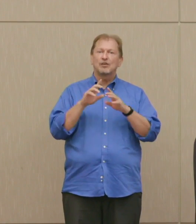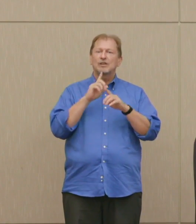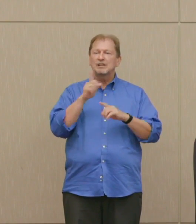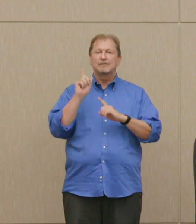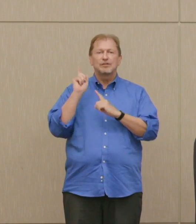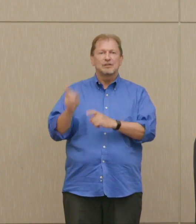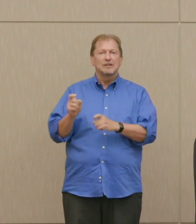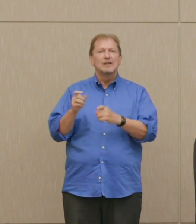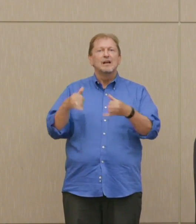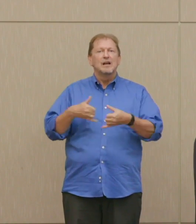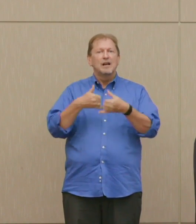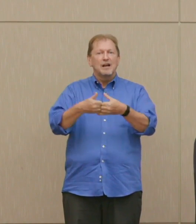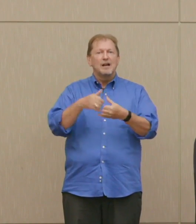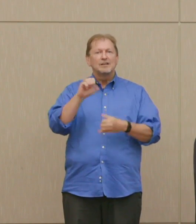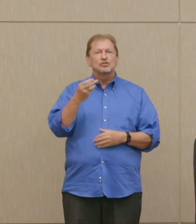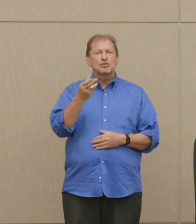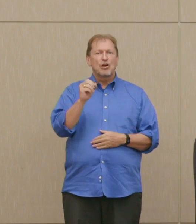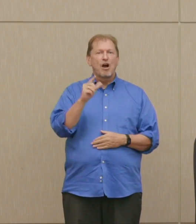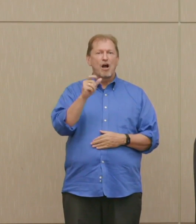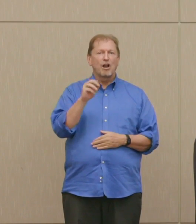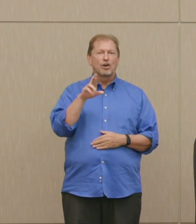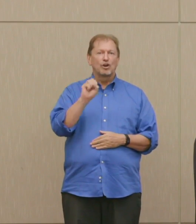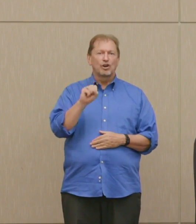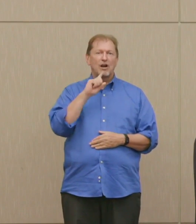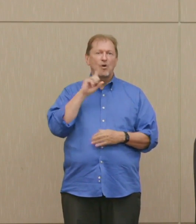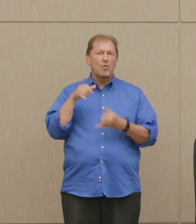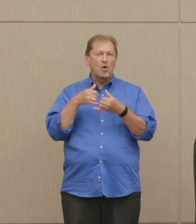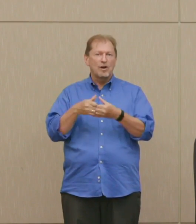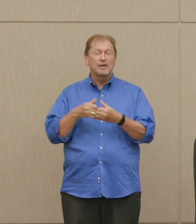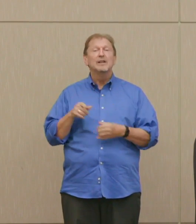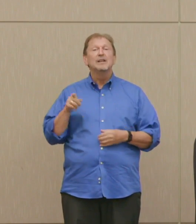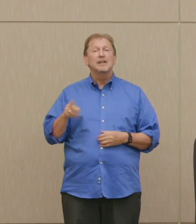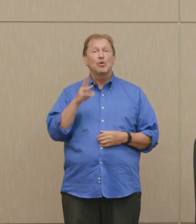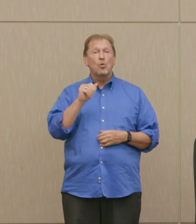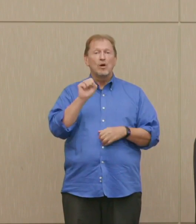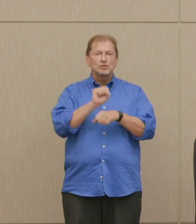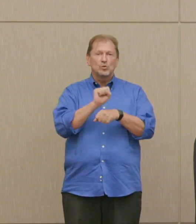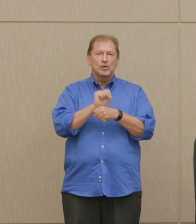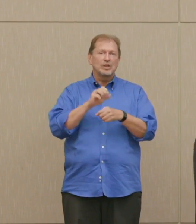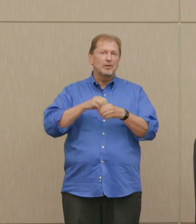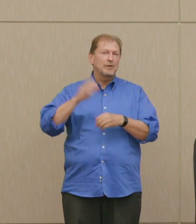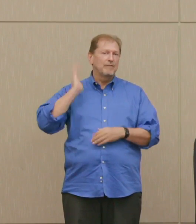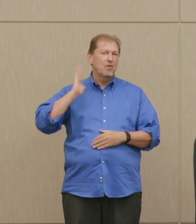In 1959, after three years in the US Marine corps, serving as a rifle platoon leader,